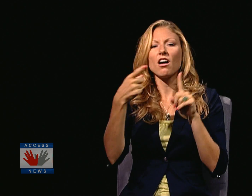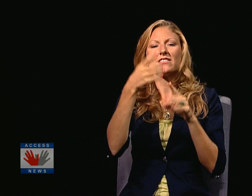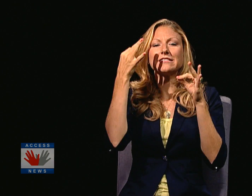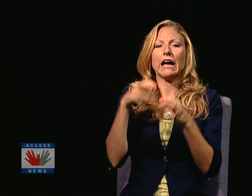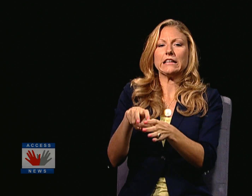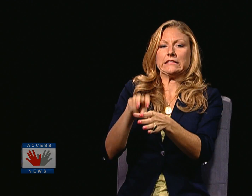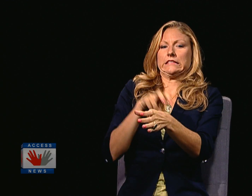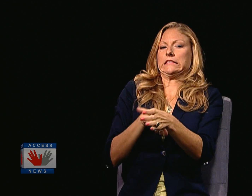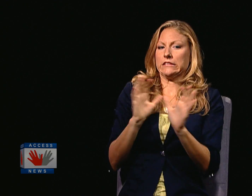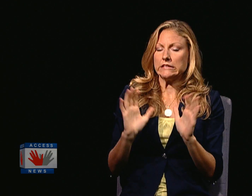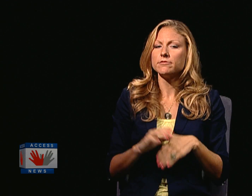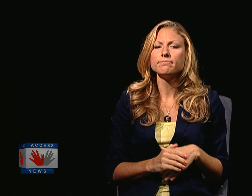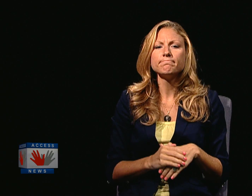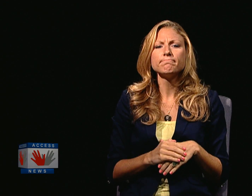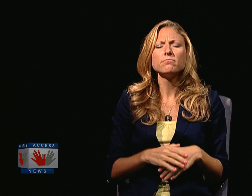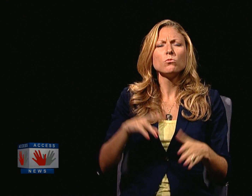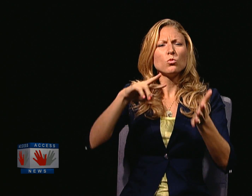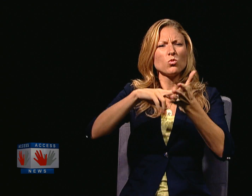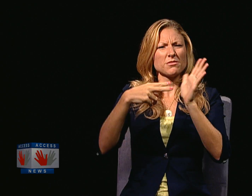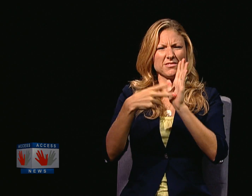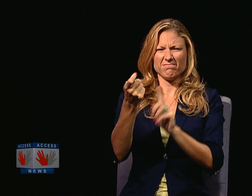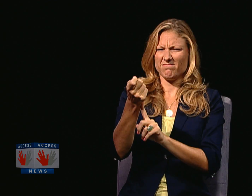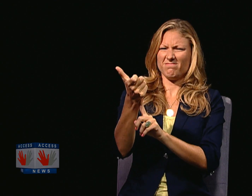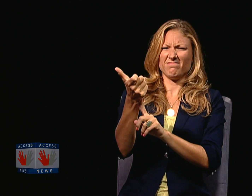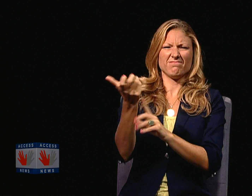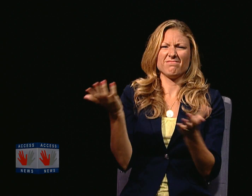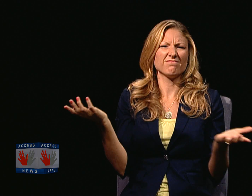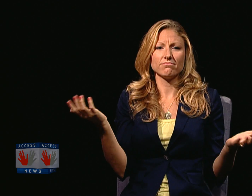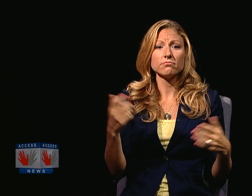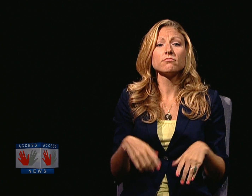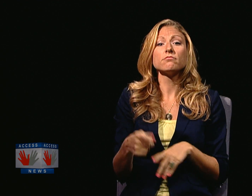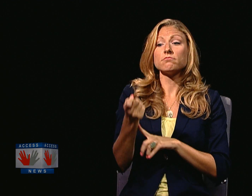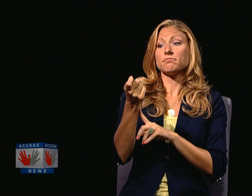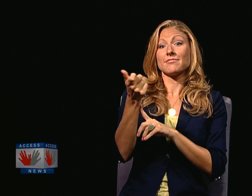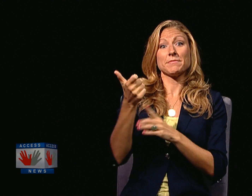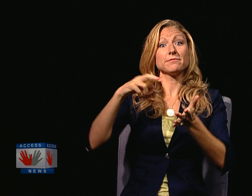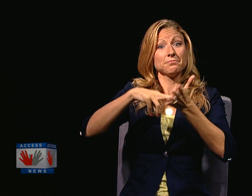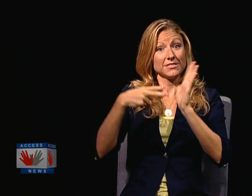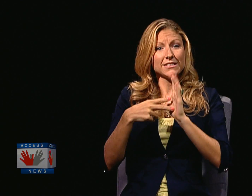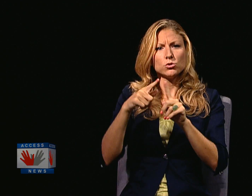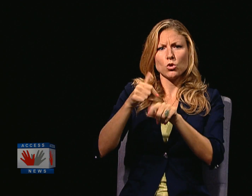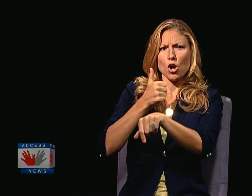BUT HE RESIGNED THE PRESIDENCY INSTEAD. WHAT DOES IMPEACH MEAN?